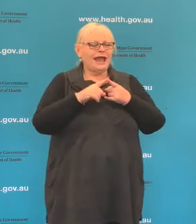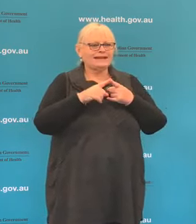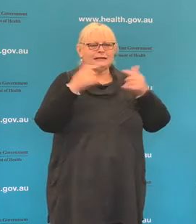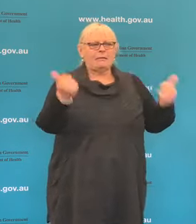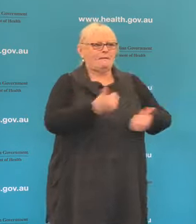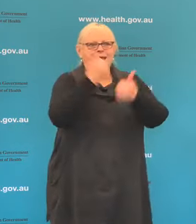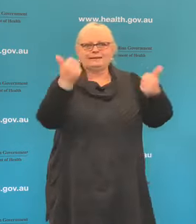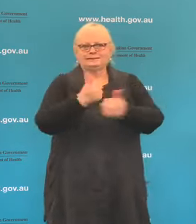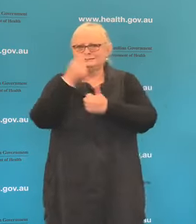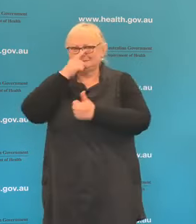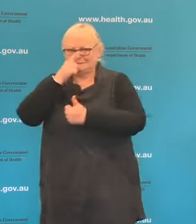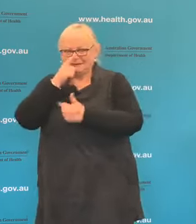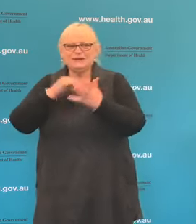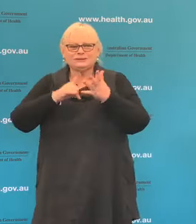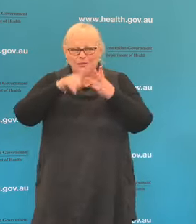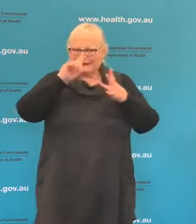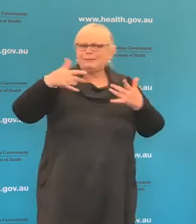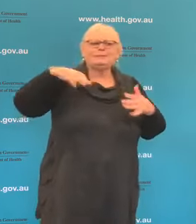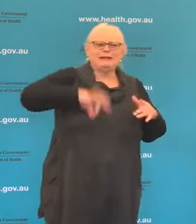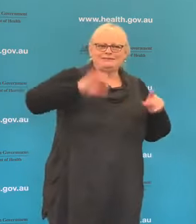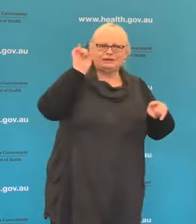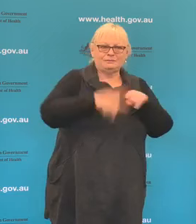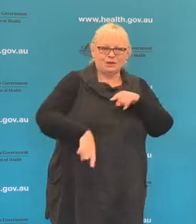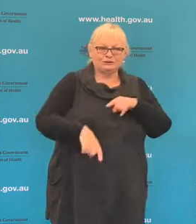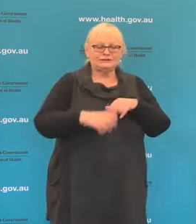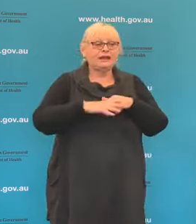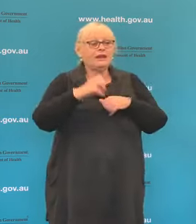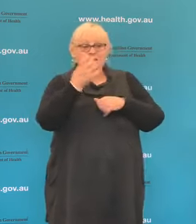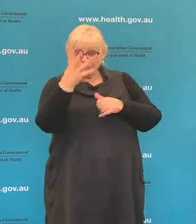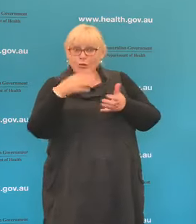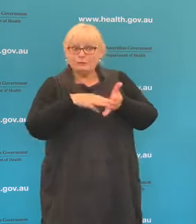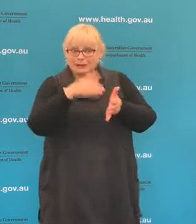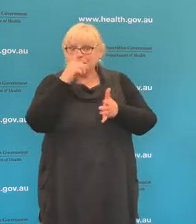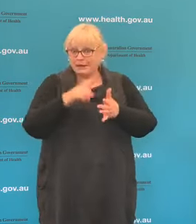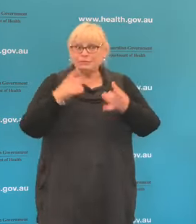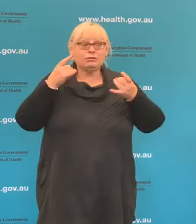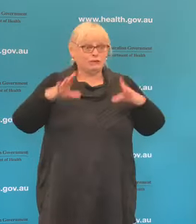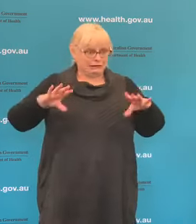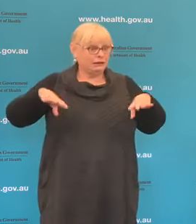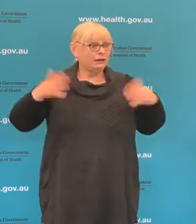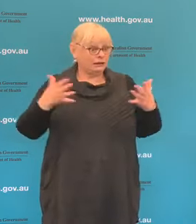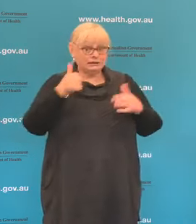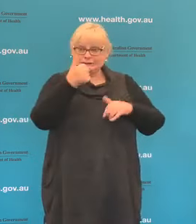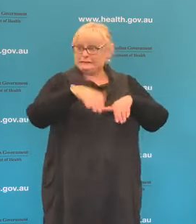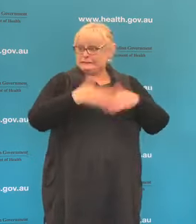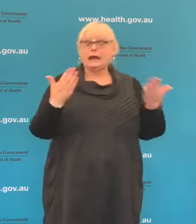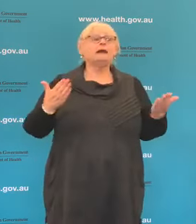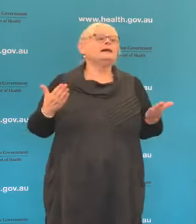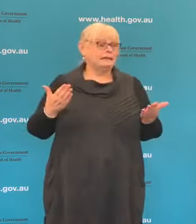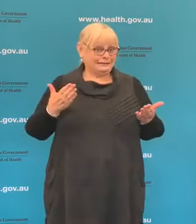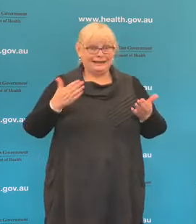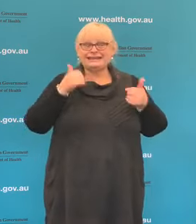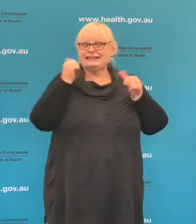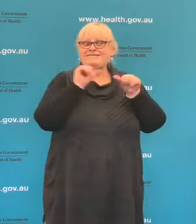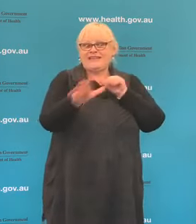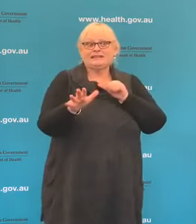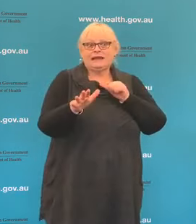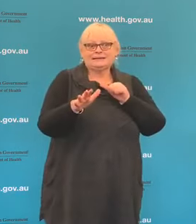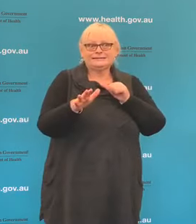we can benefit as much as we can. Having four million people who have already downloaded in six days provides a fantastic baseline for us to start